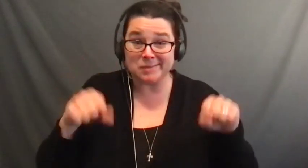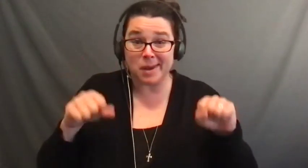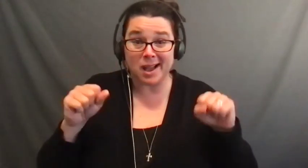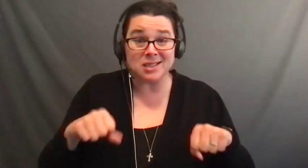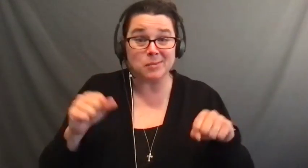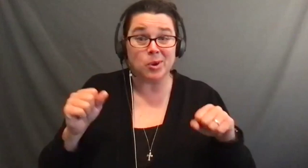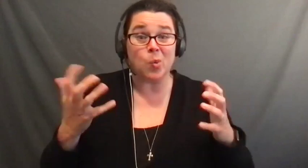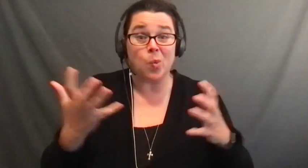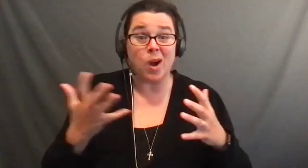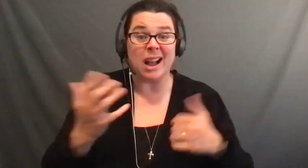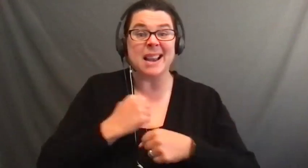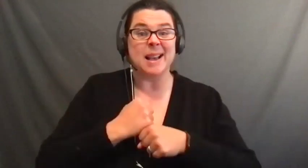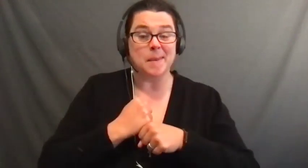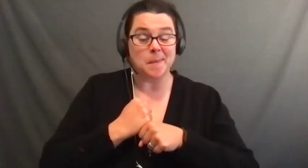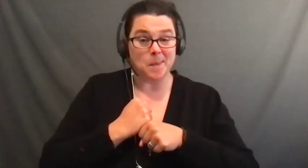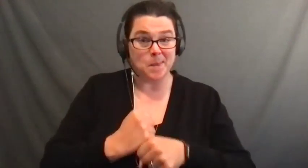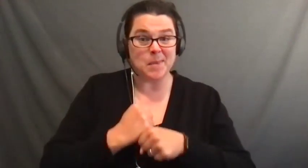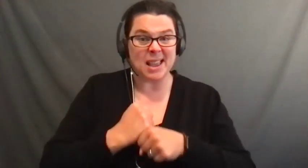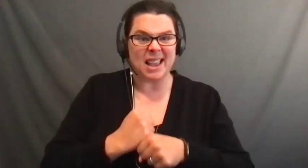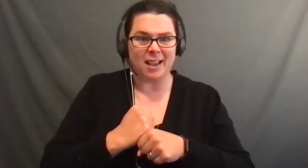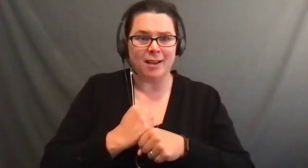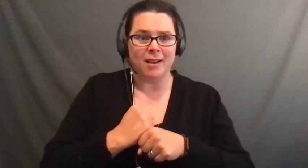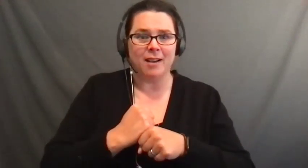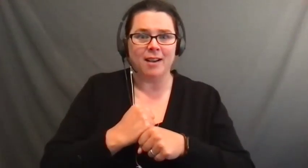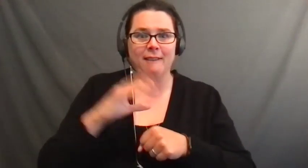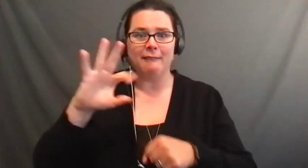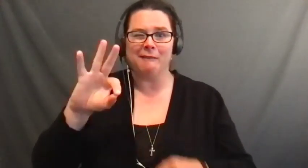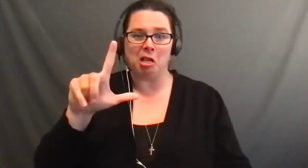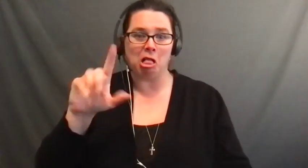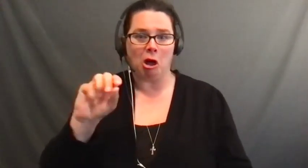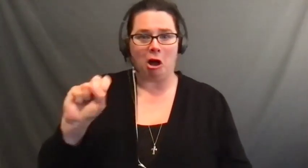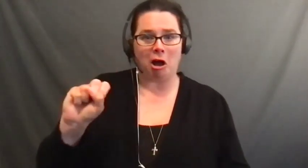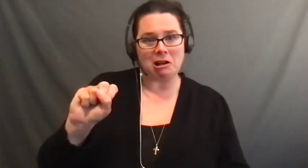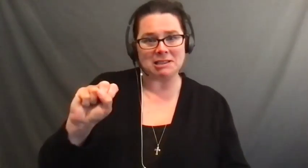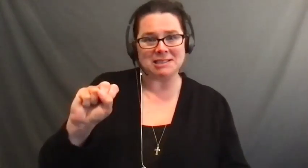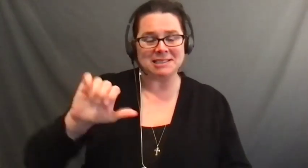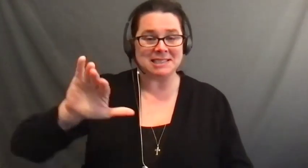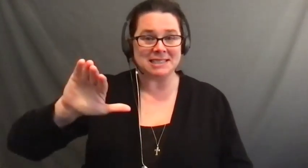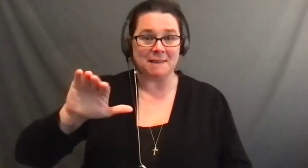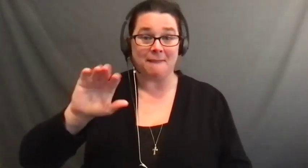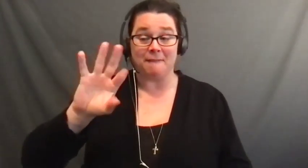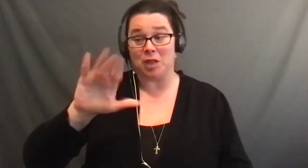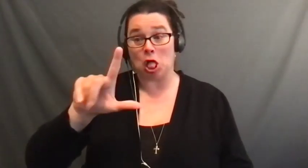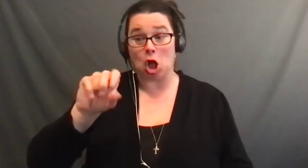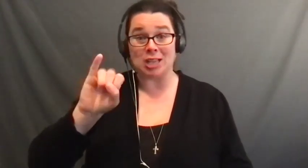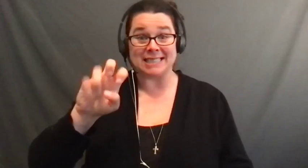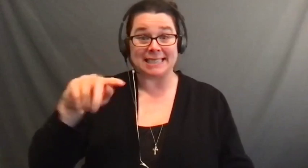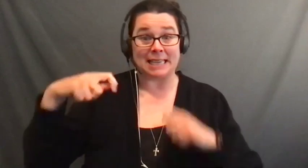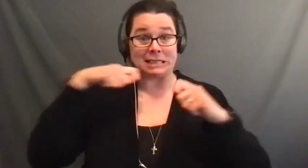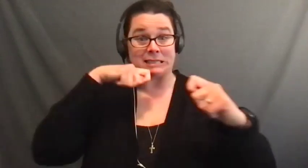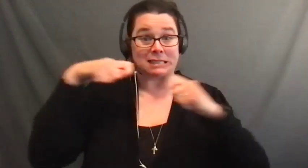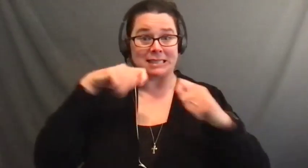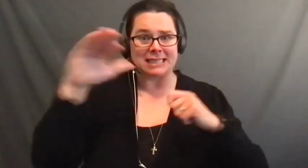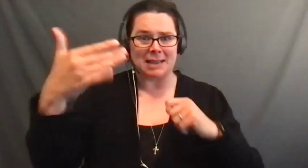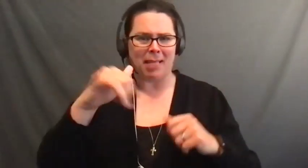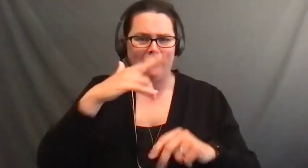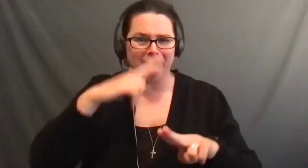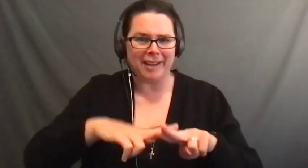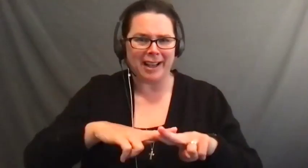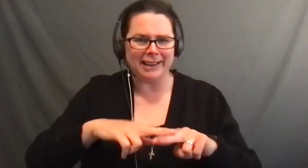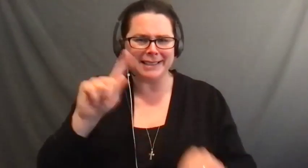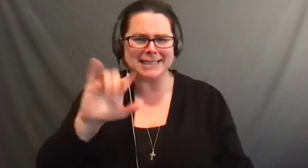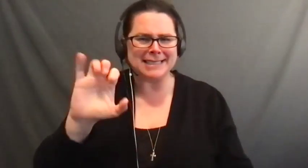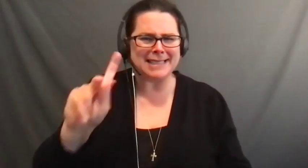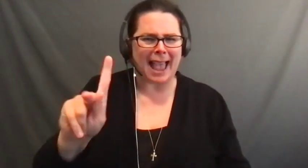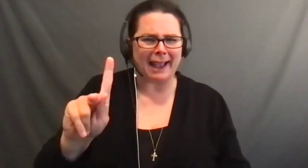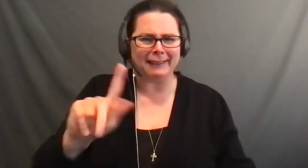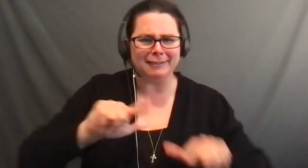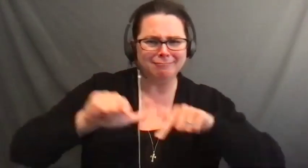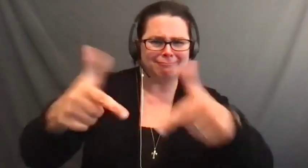A pen, paper, my iPad, we're good. Oh, and snacks.